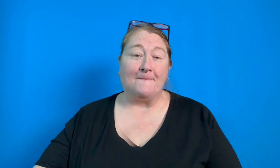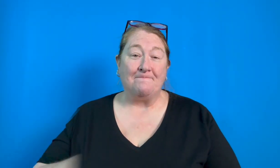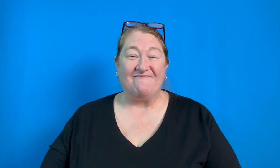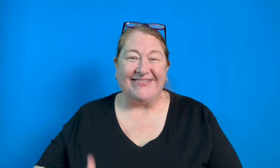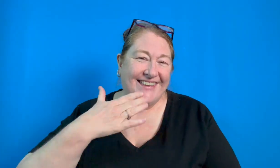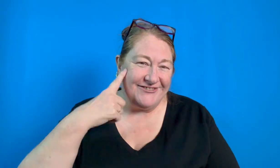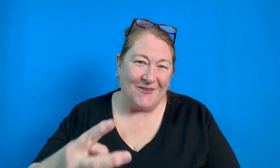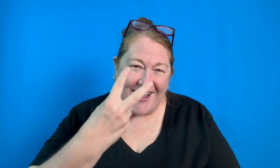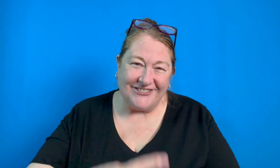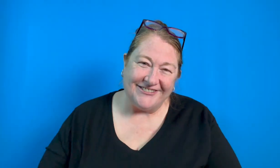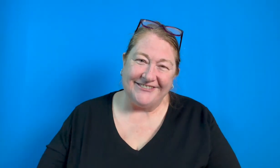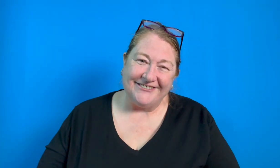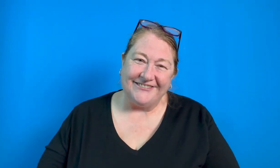Thanks for watching!